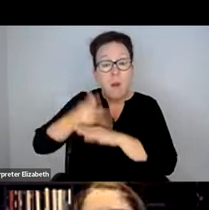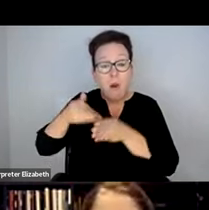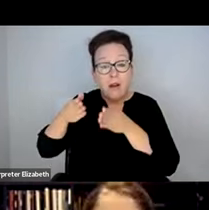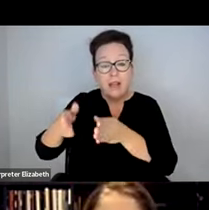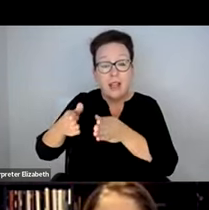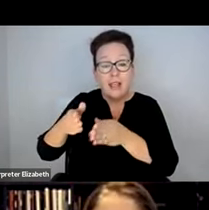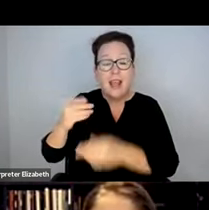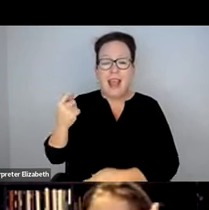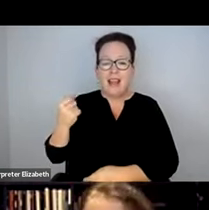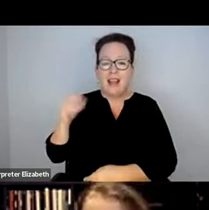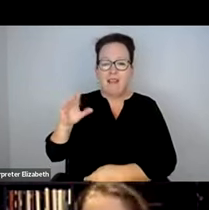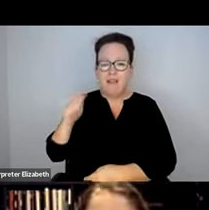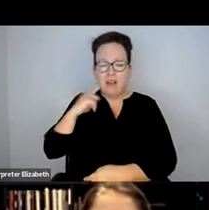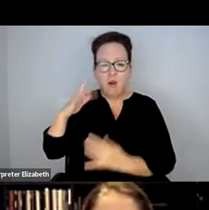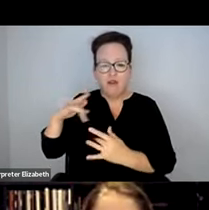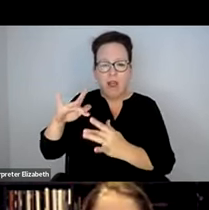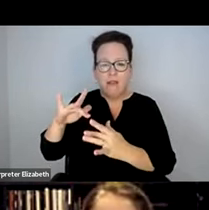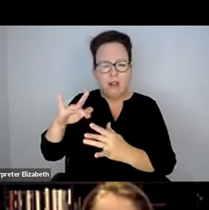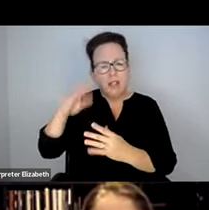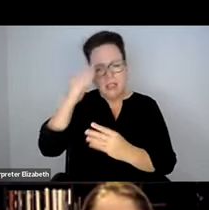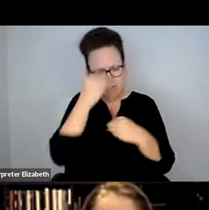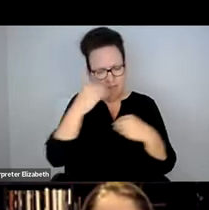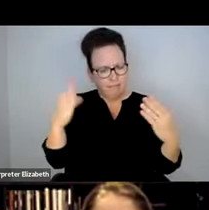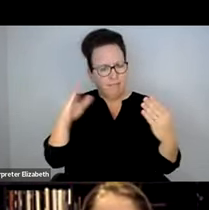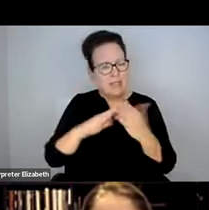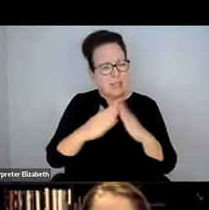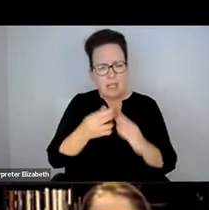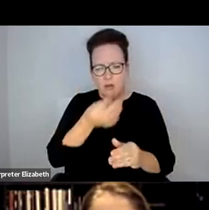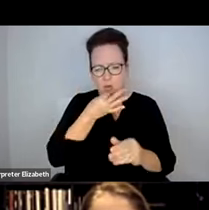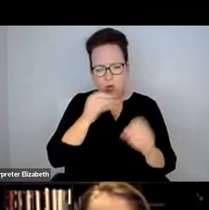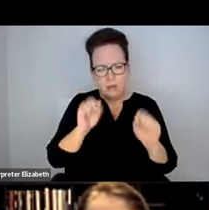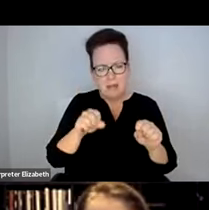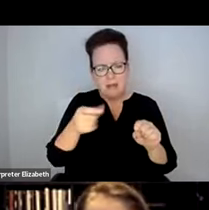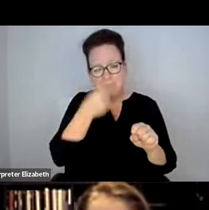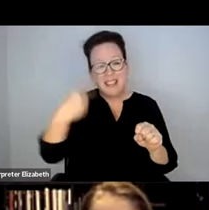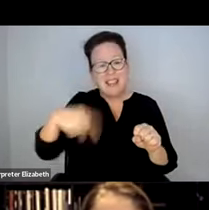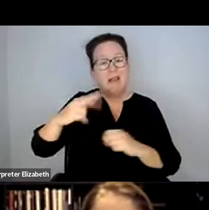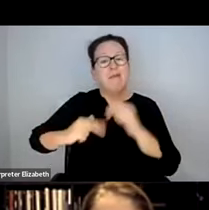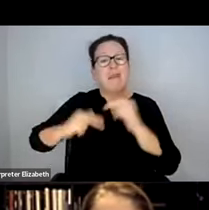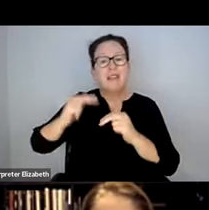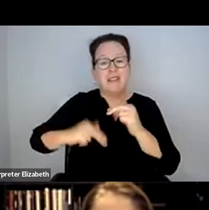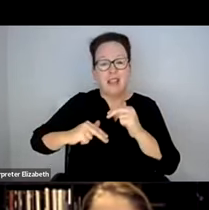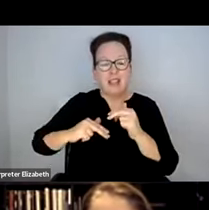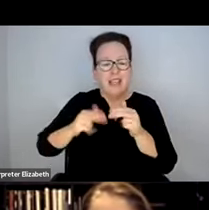STANDARDS TO TEN FEET IN A PARKING LANE AND 11 FEET IN A TRAVEL LANE.